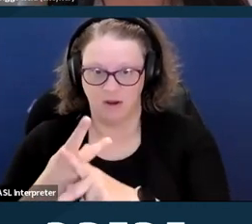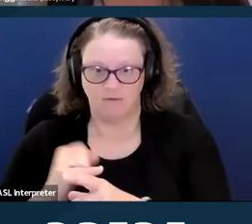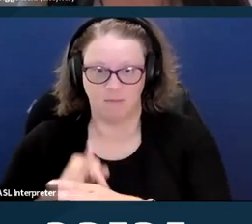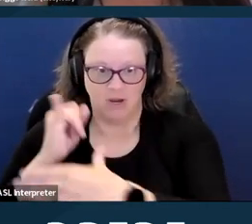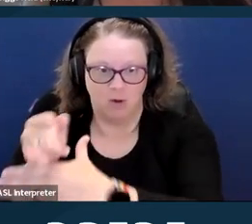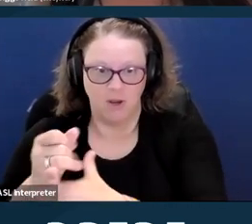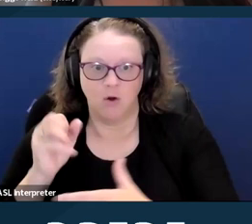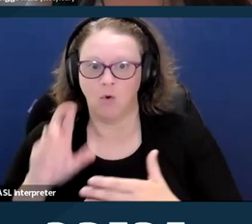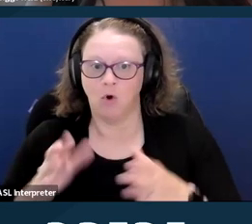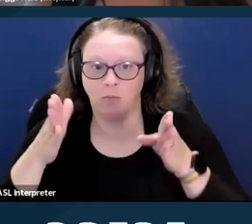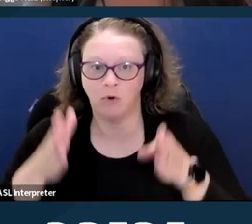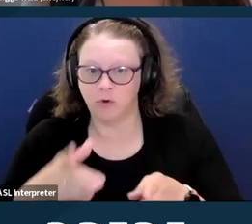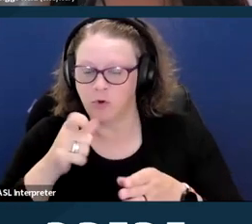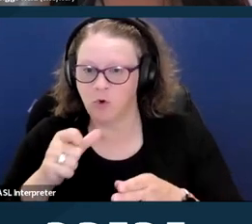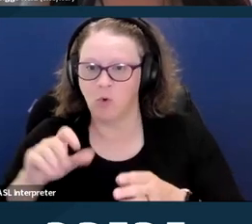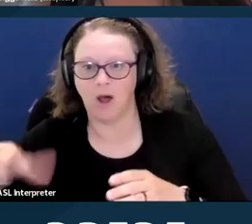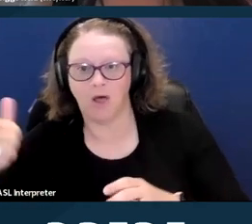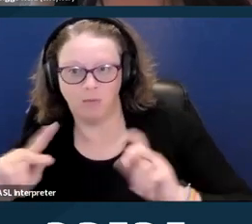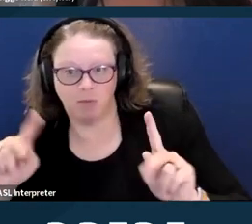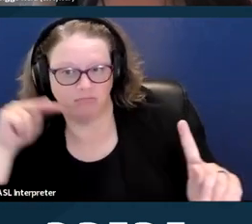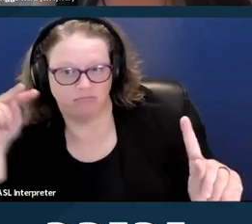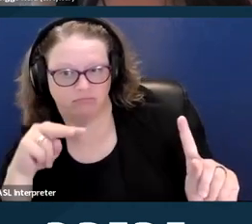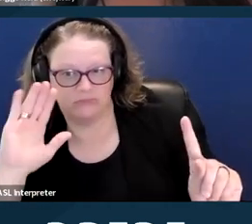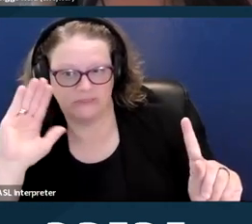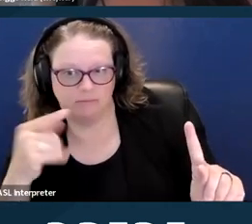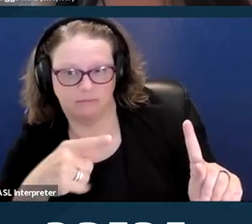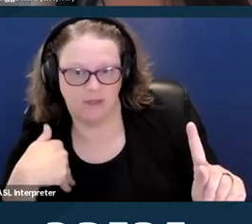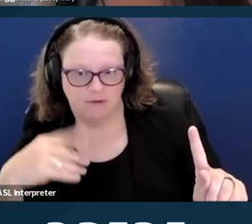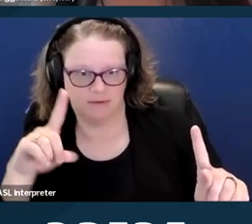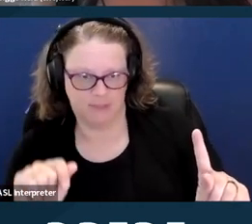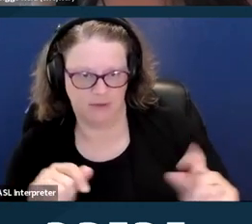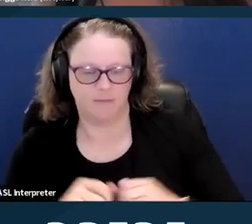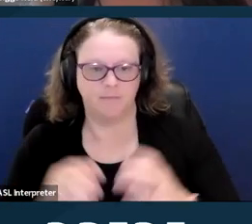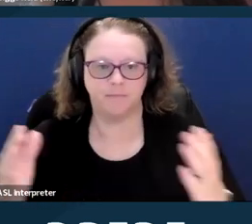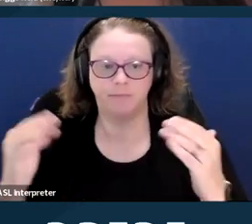The Convention on the Rights for People with Disability is a United Nation Treaty